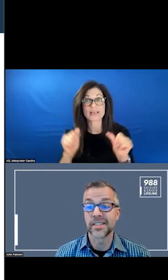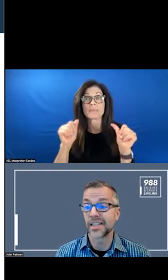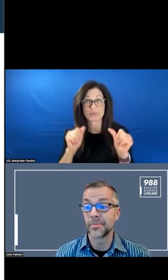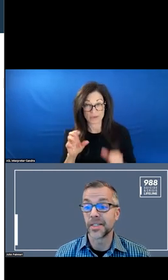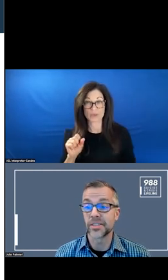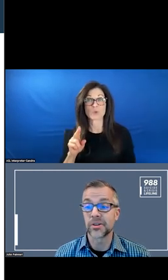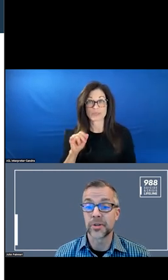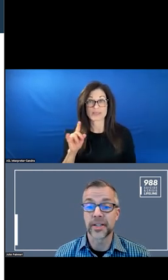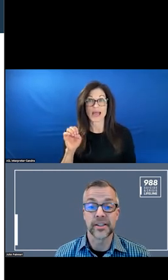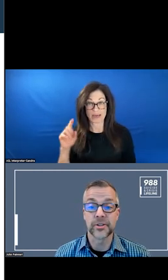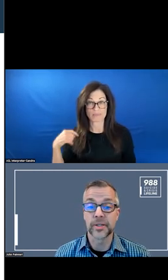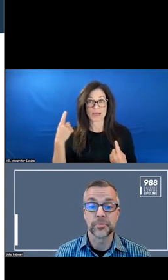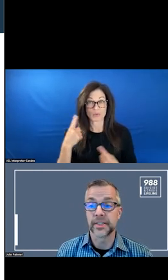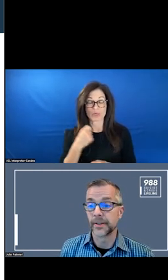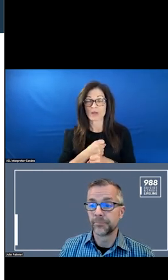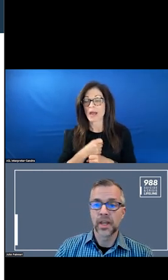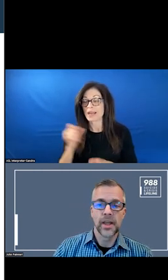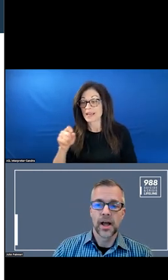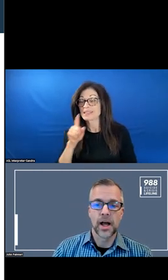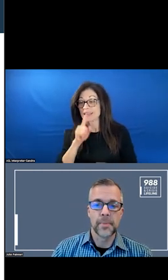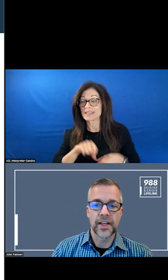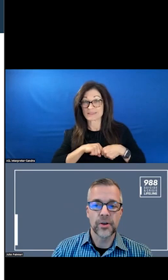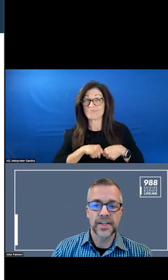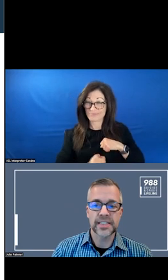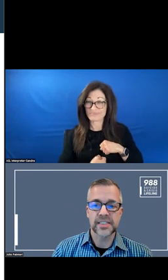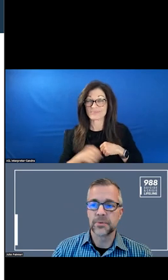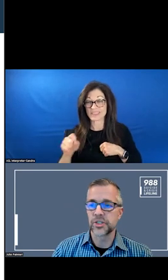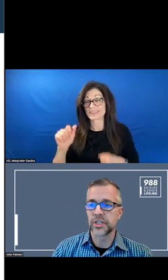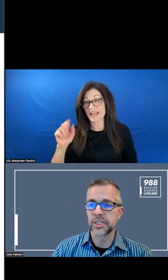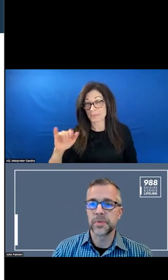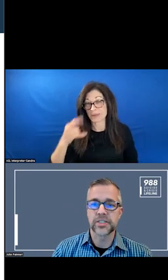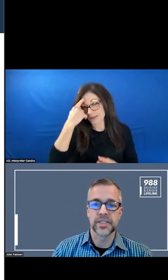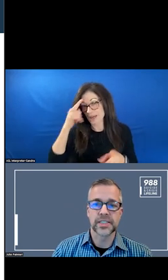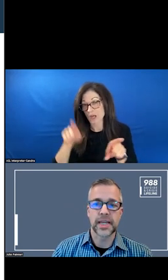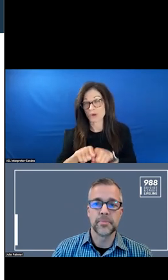YES, AMY, IT IS HEART BREAKING. I AGREE COMPLETE. THE NEXT SLIDE IS GOING TO SPEAK TO THE SAME.